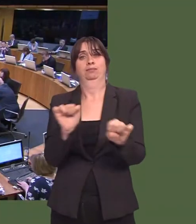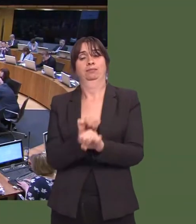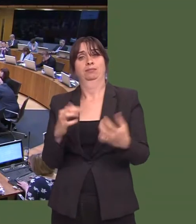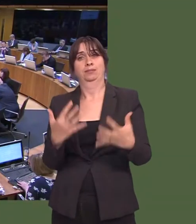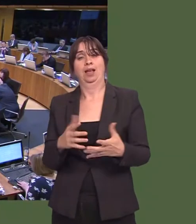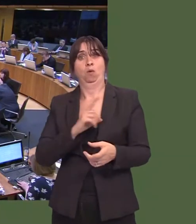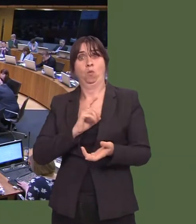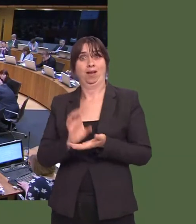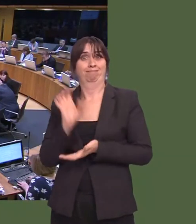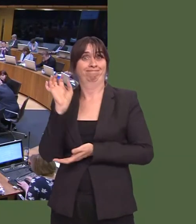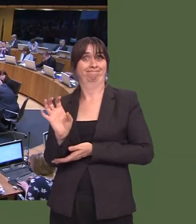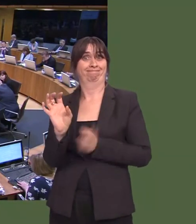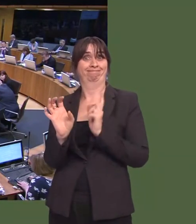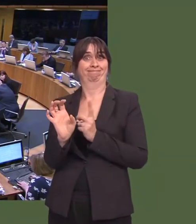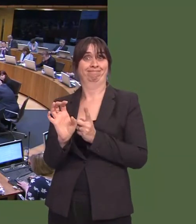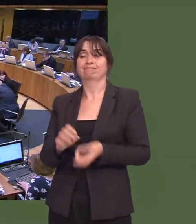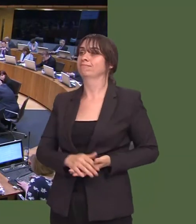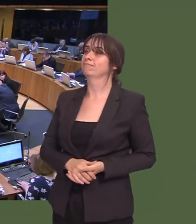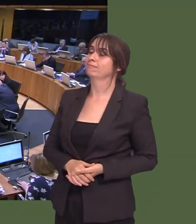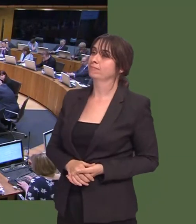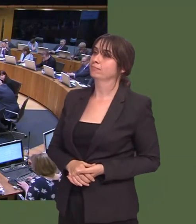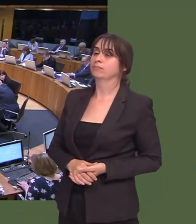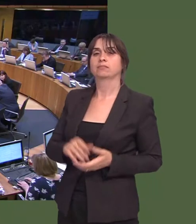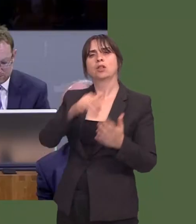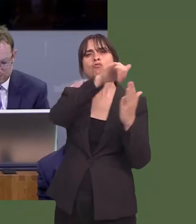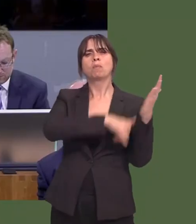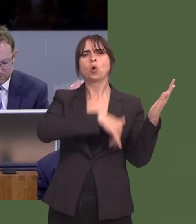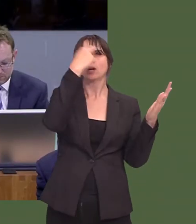Angela Burns: First Minister, the ëMaking Senseí report was published in tandem with